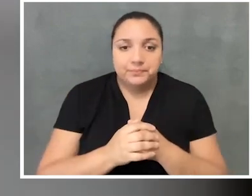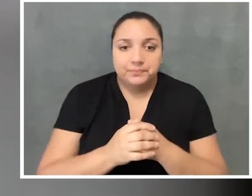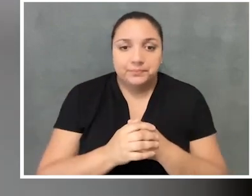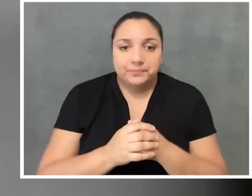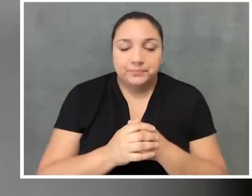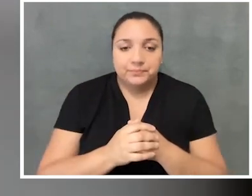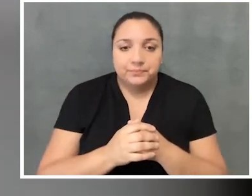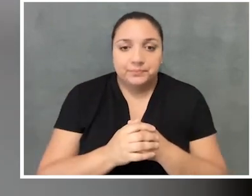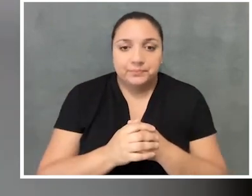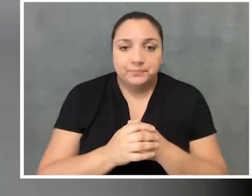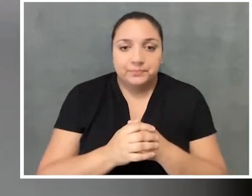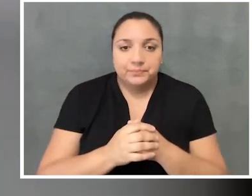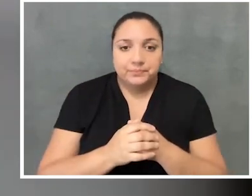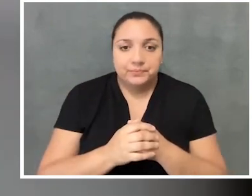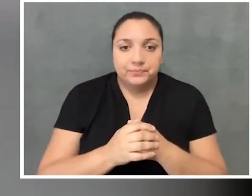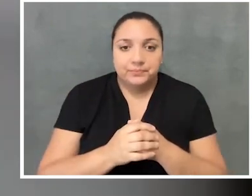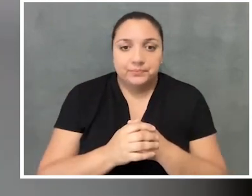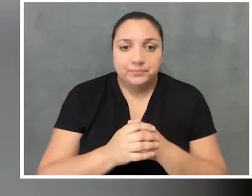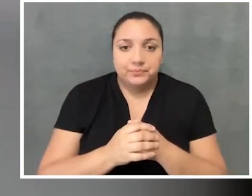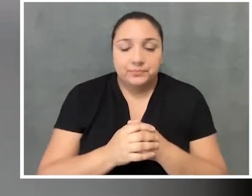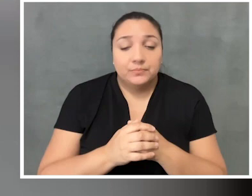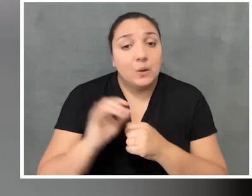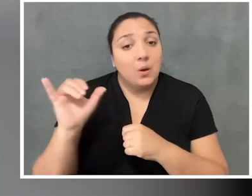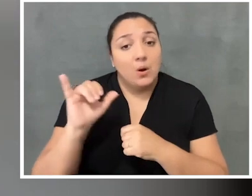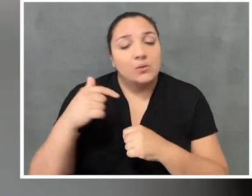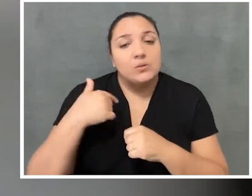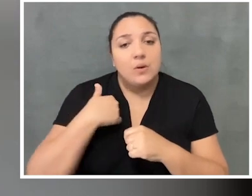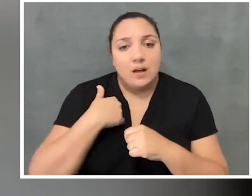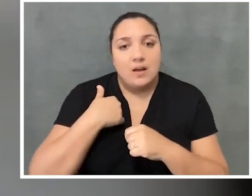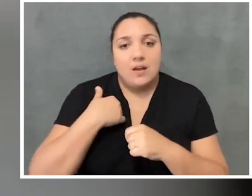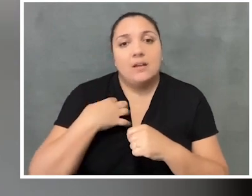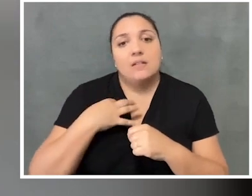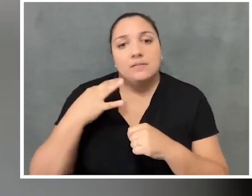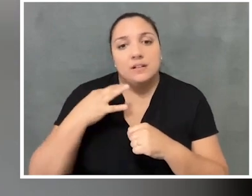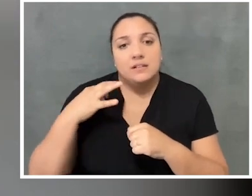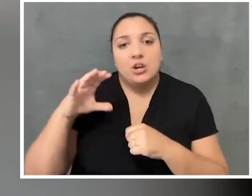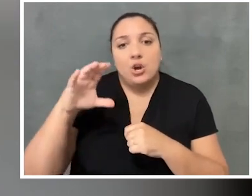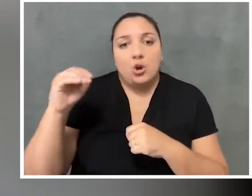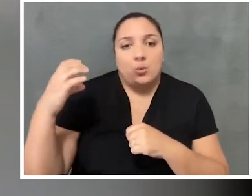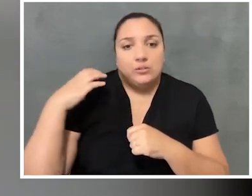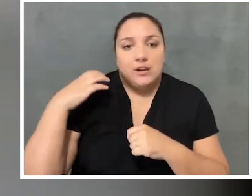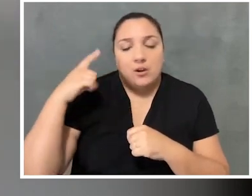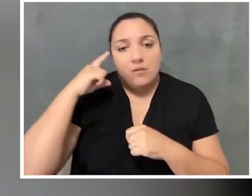I also currently volunteer as one of the co-chairs of an organization called MAC,